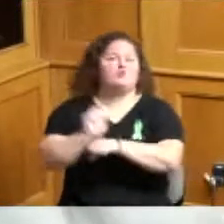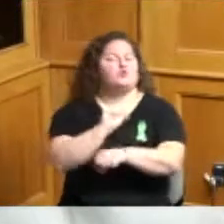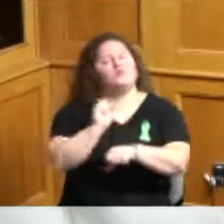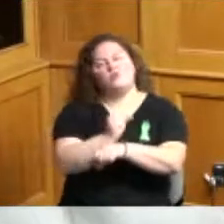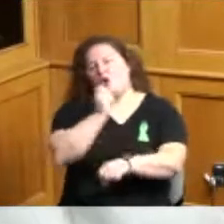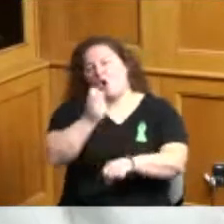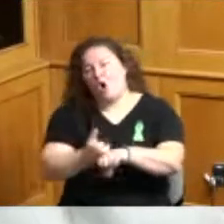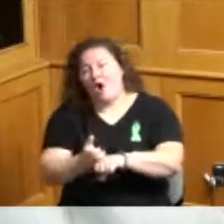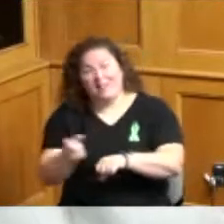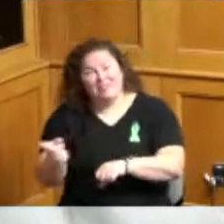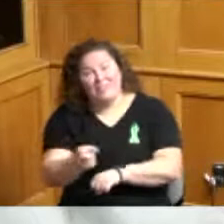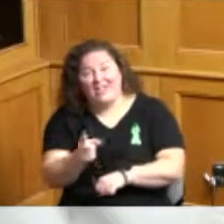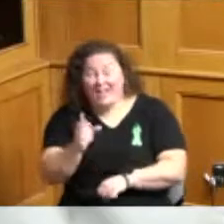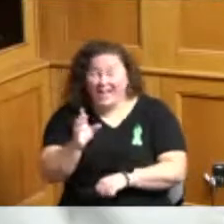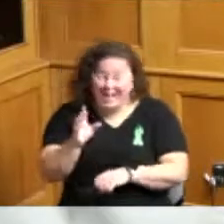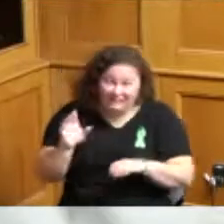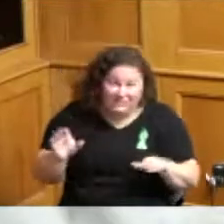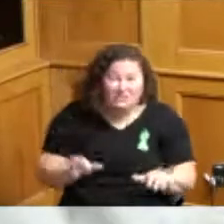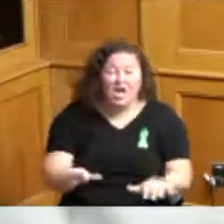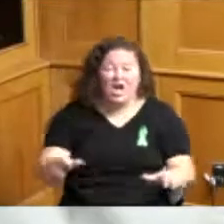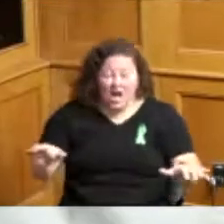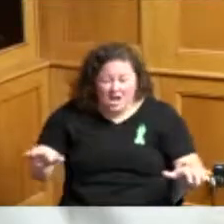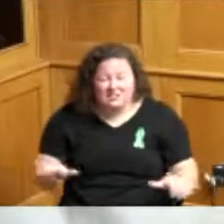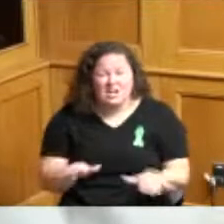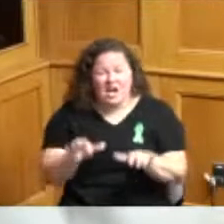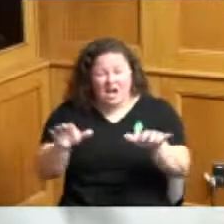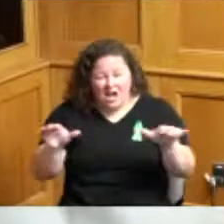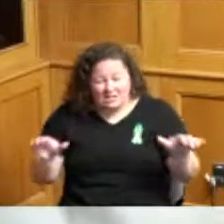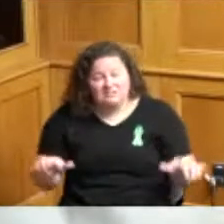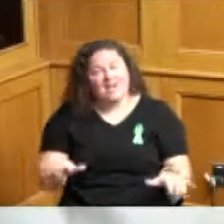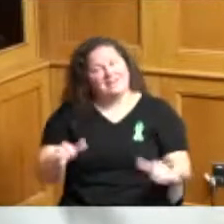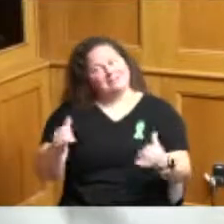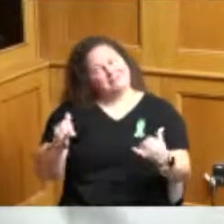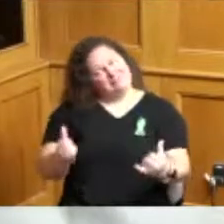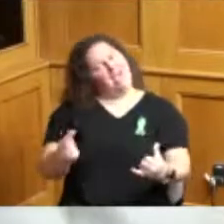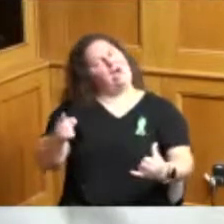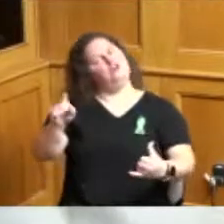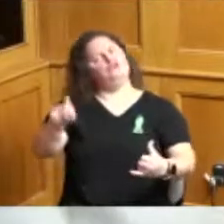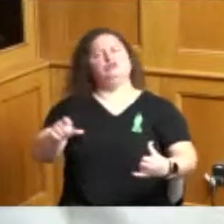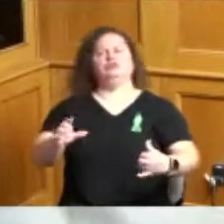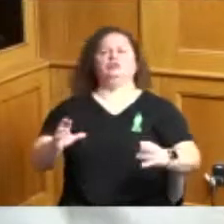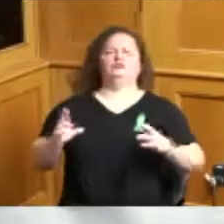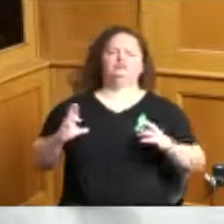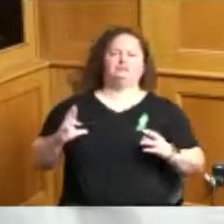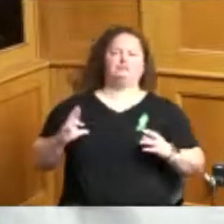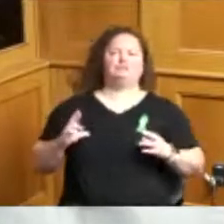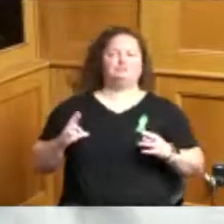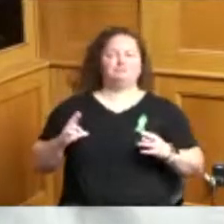retire with dignity and respect be able to be in their own home pay their bills and enjoy life so